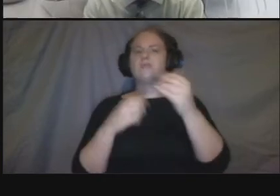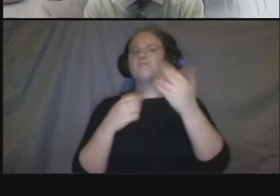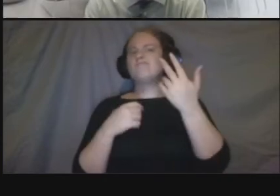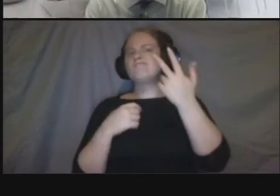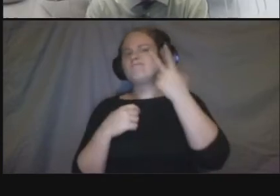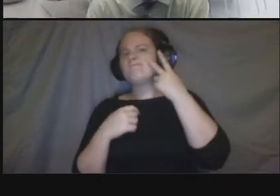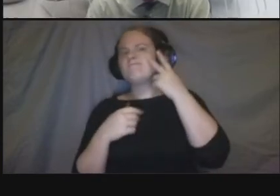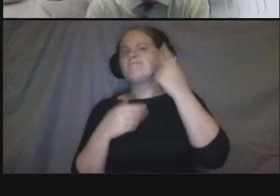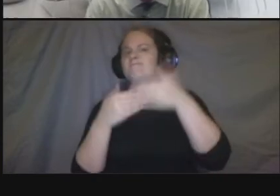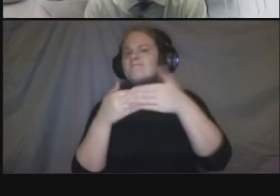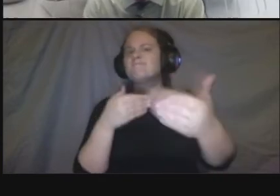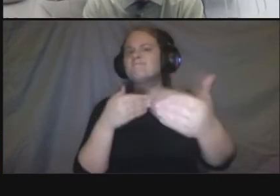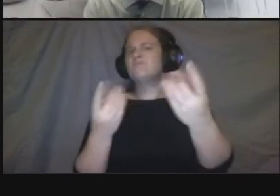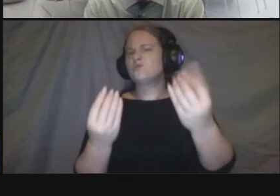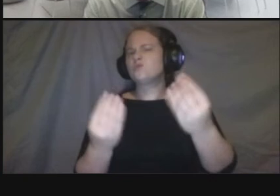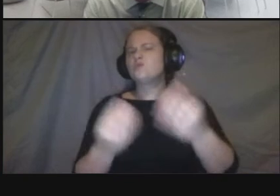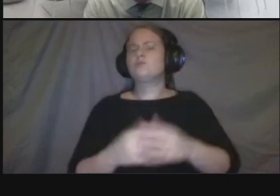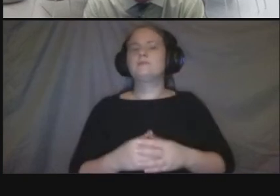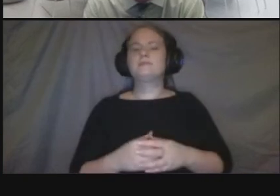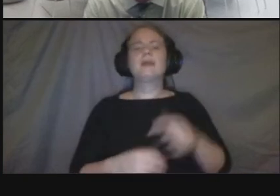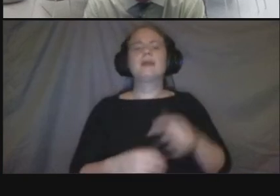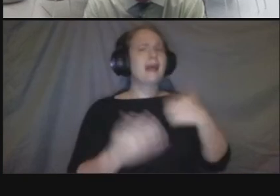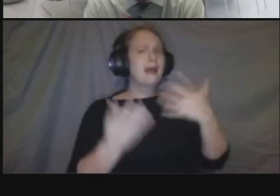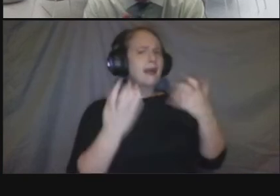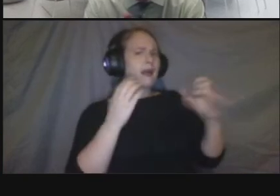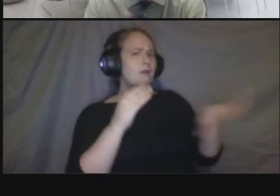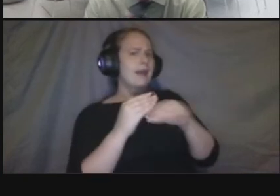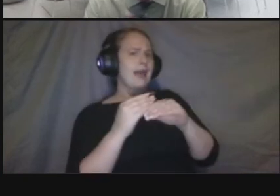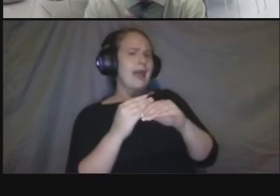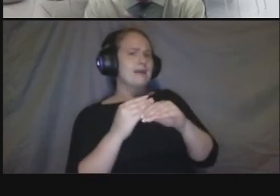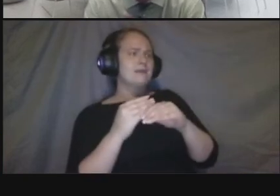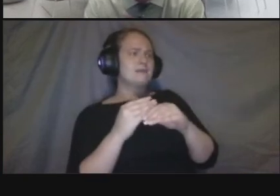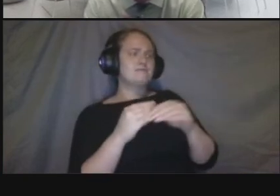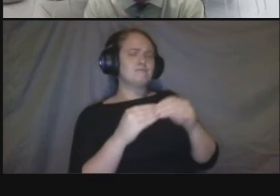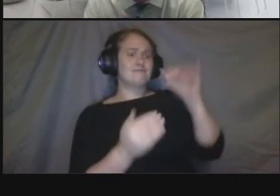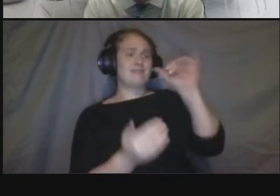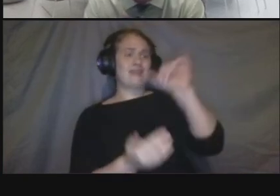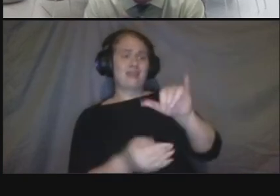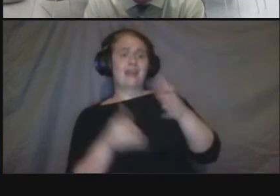the space here and we have a lot of residential areas and others and as ted mentioned it really